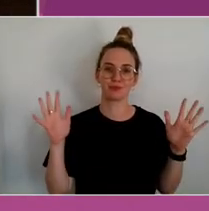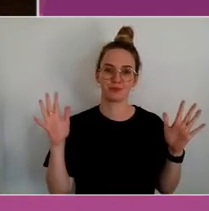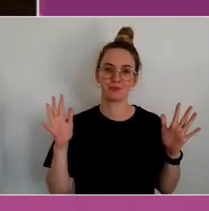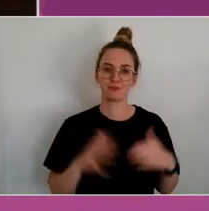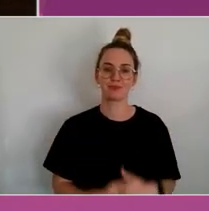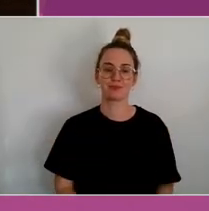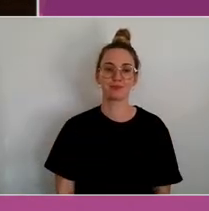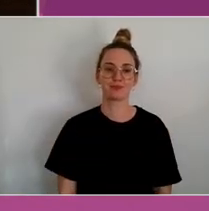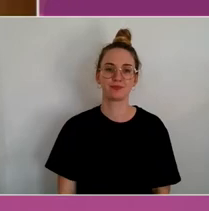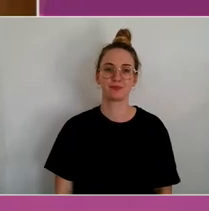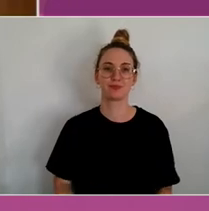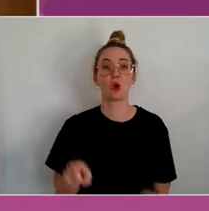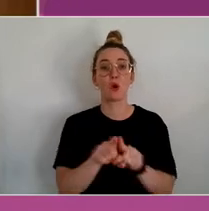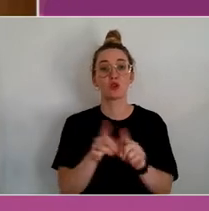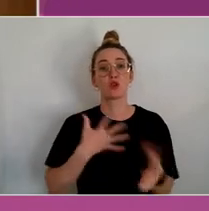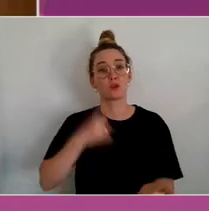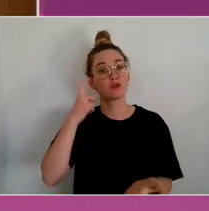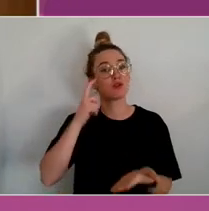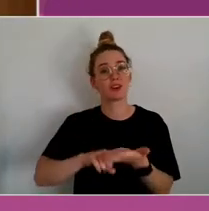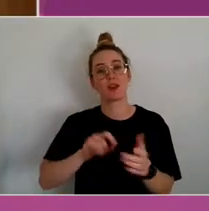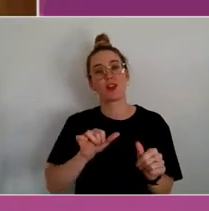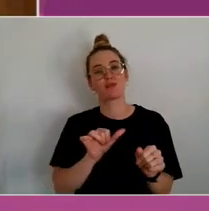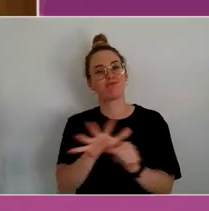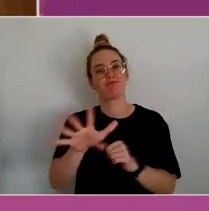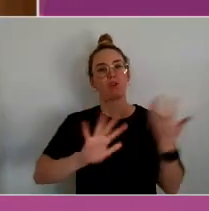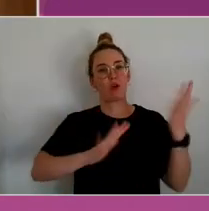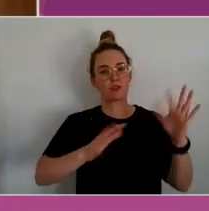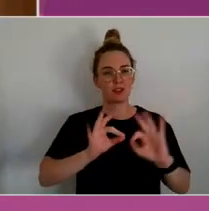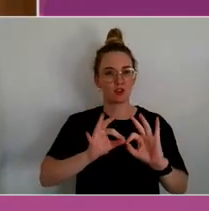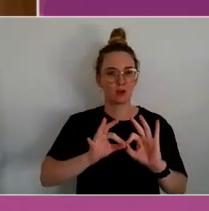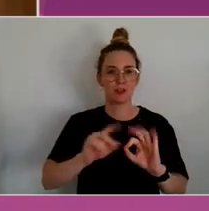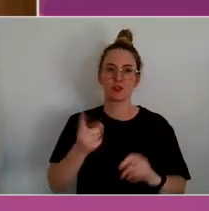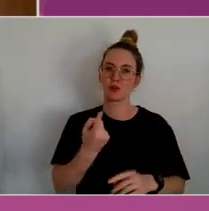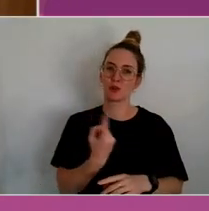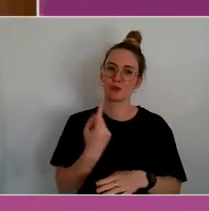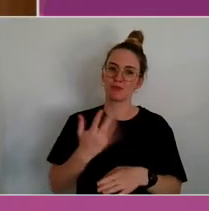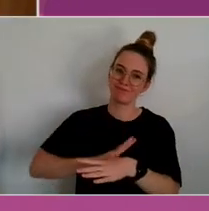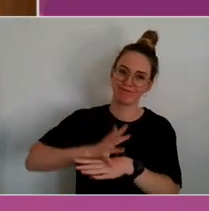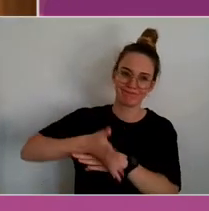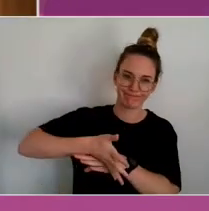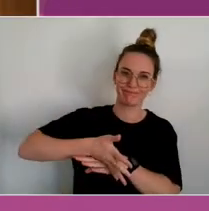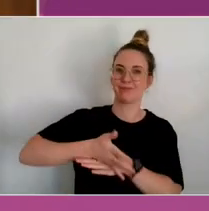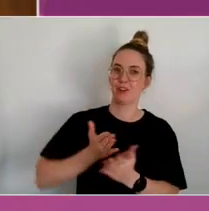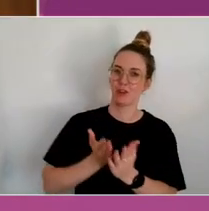our wonderful Auslan interpreters, who have been working thoroughly through the morning.